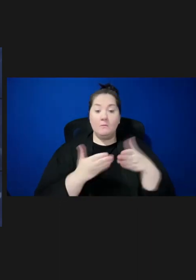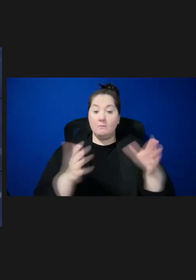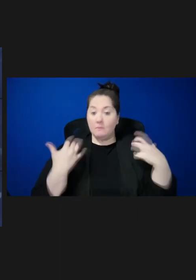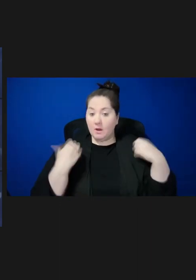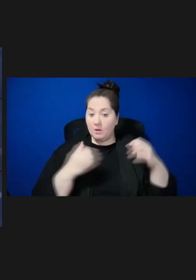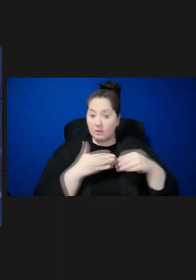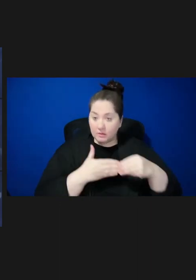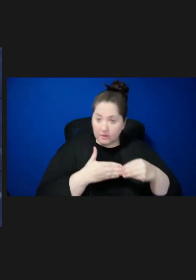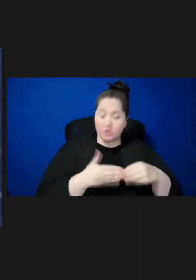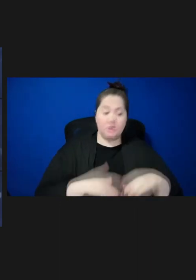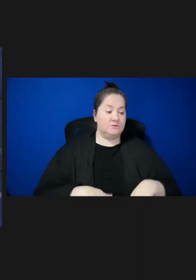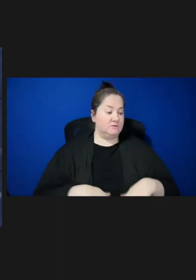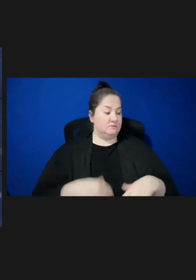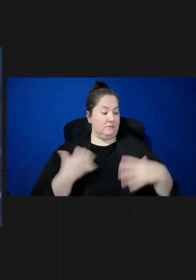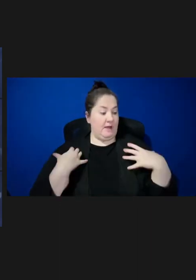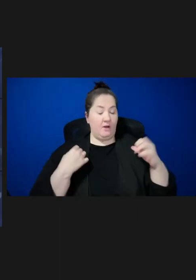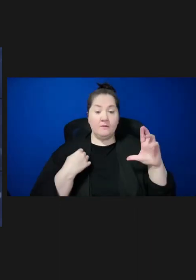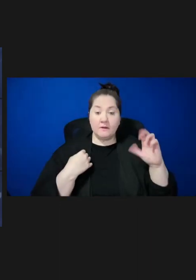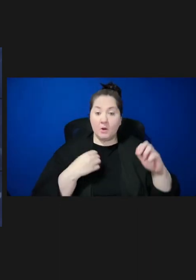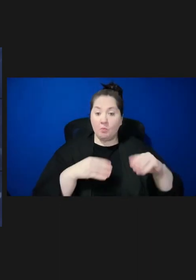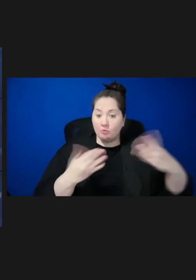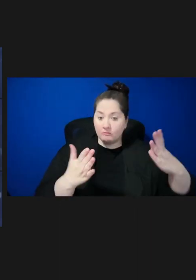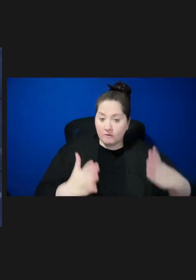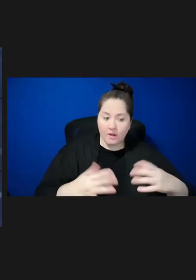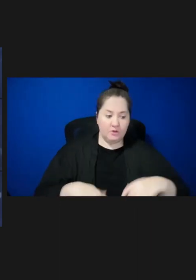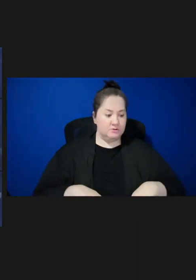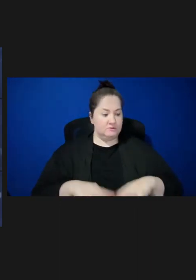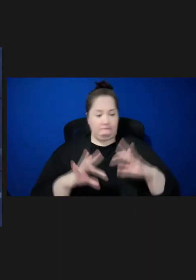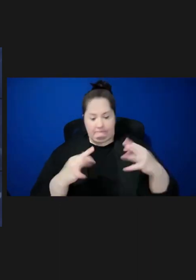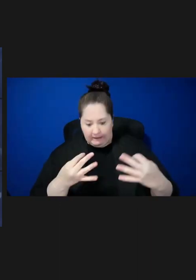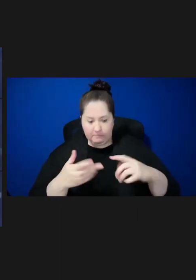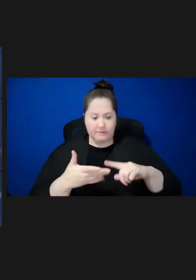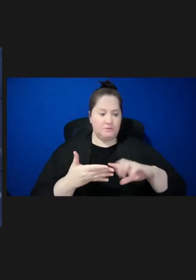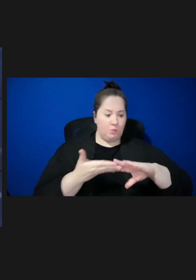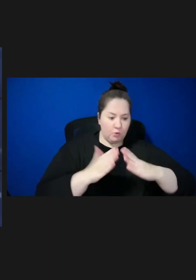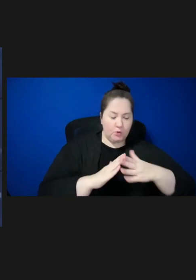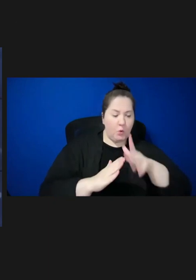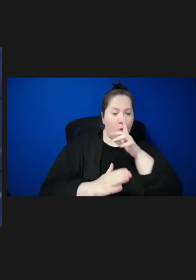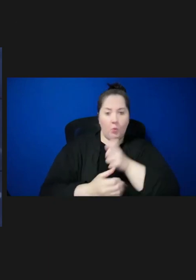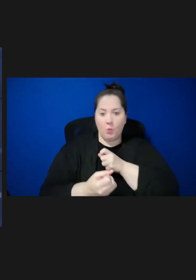health care providers, families and communities, and others working to support the delivery of